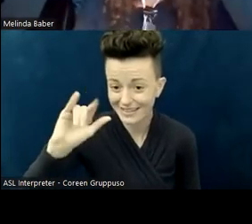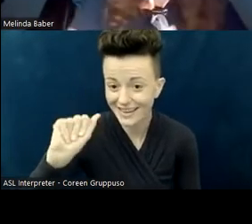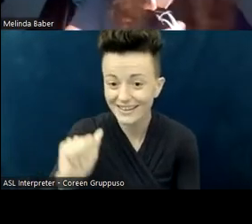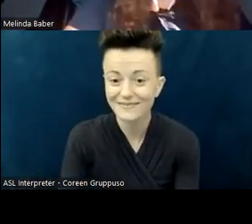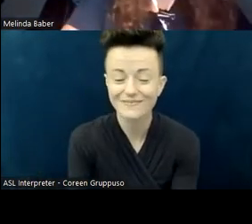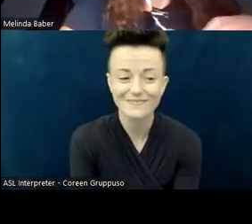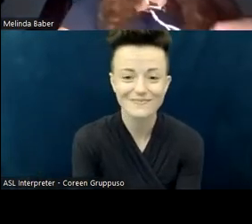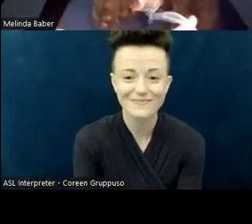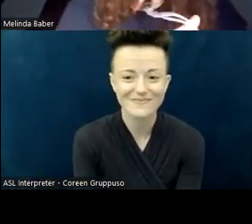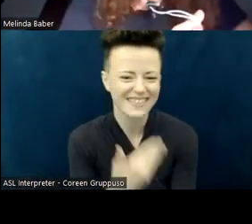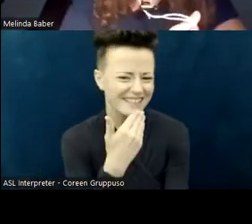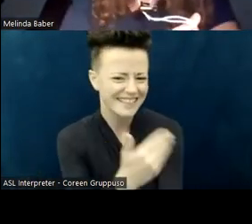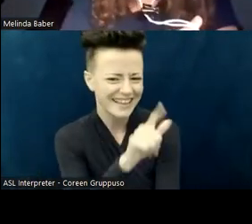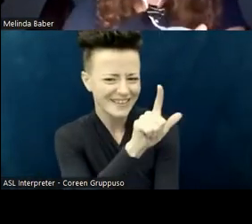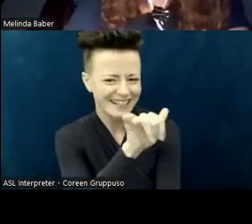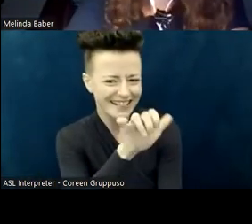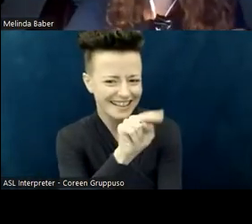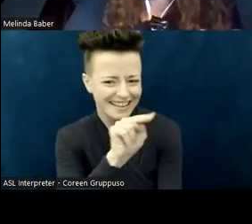Thank you, Lynn; this is Melinda speaking again.